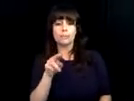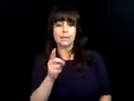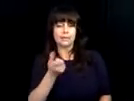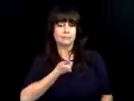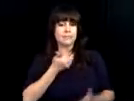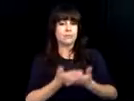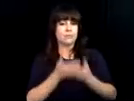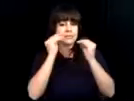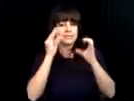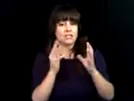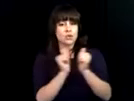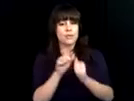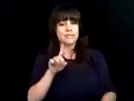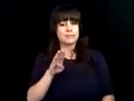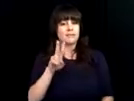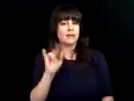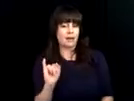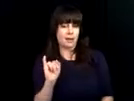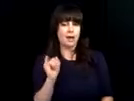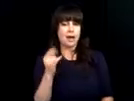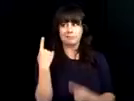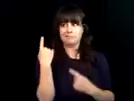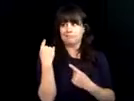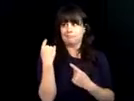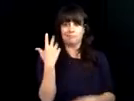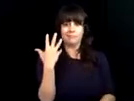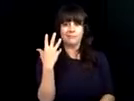training you gave me to get to my career today.